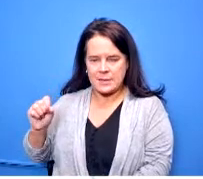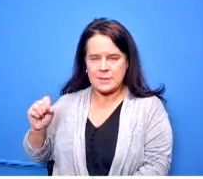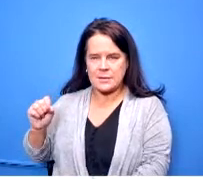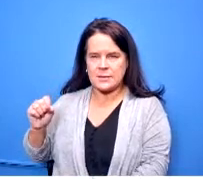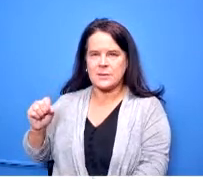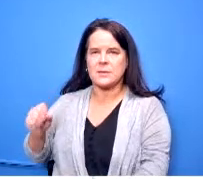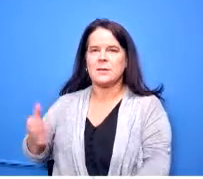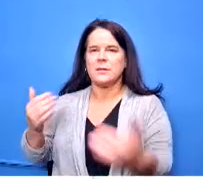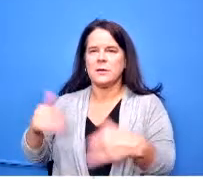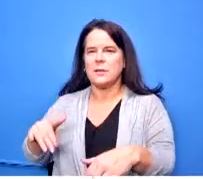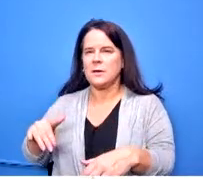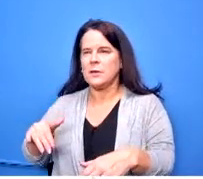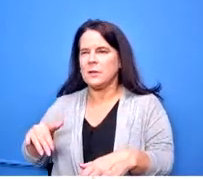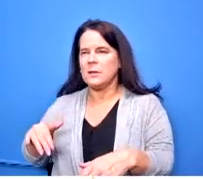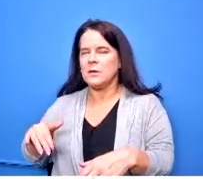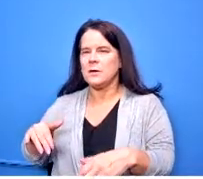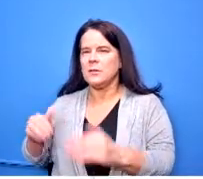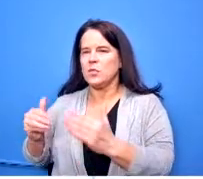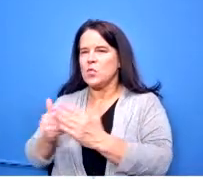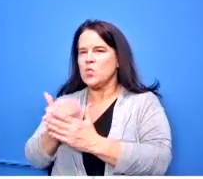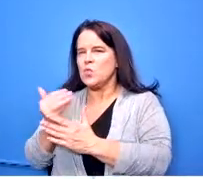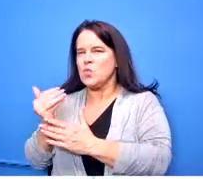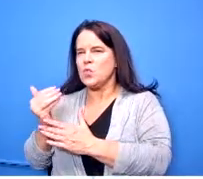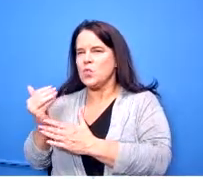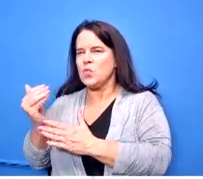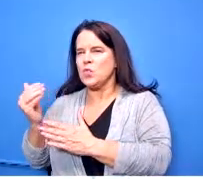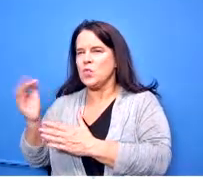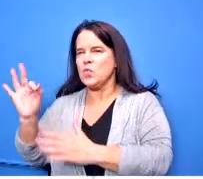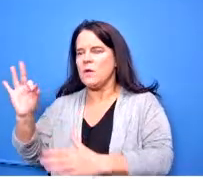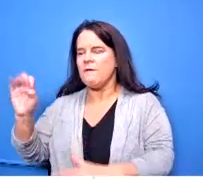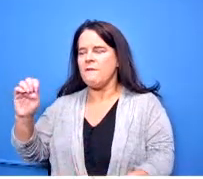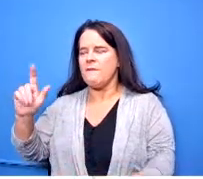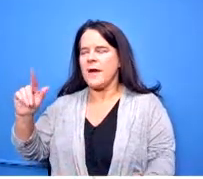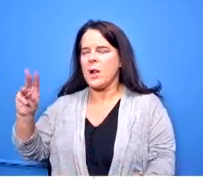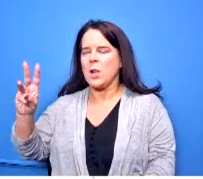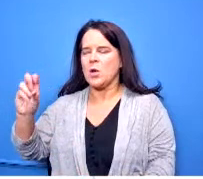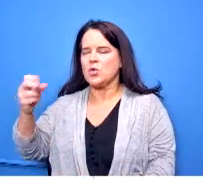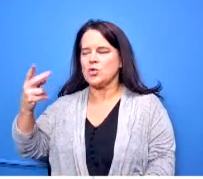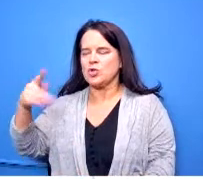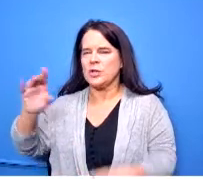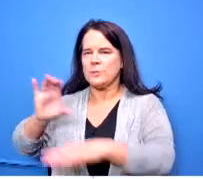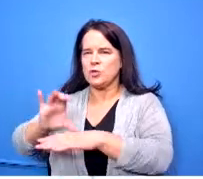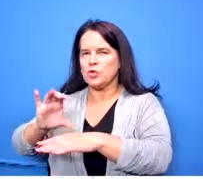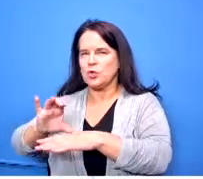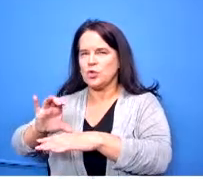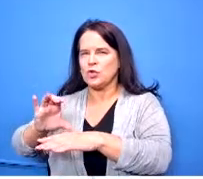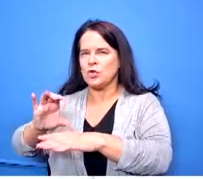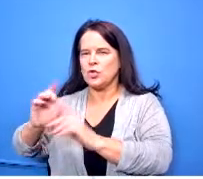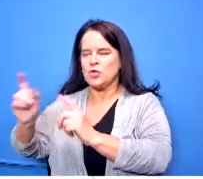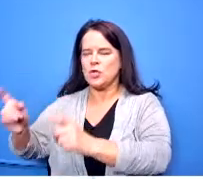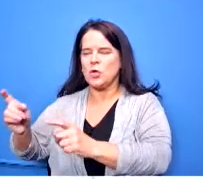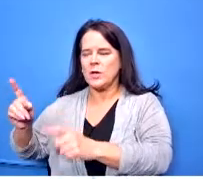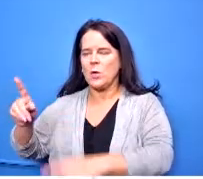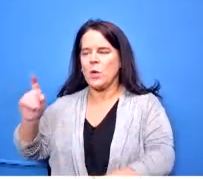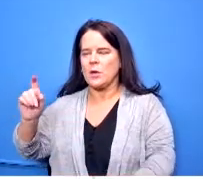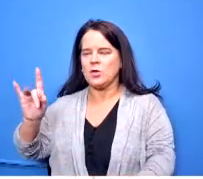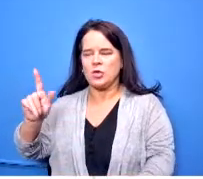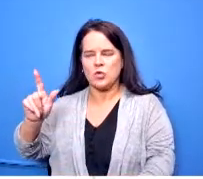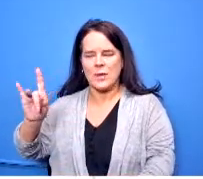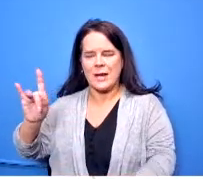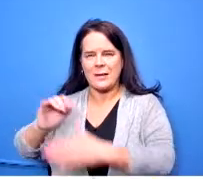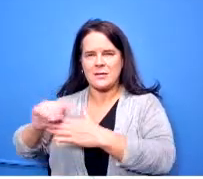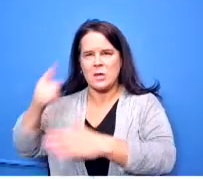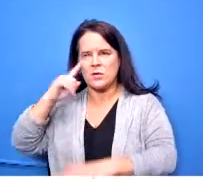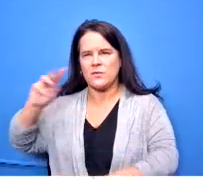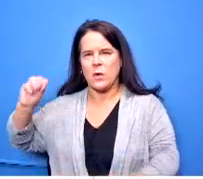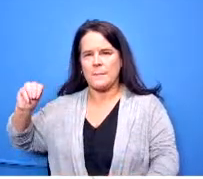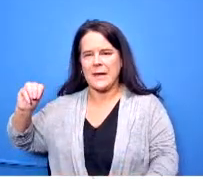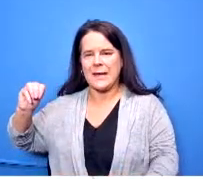new fellow fellowship baptist church for making events 120 dollars thank you so much we appreciate